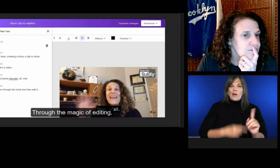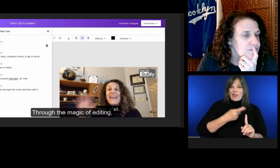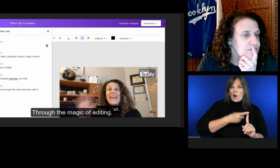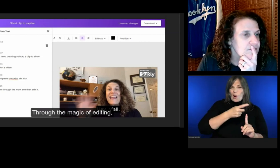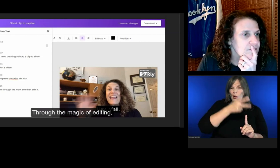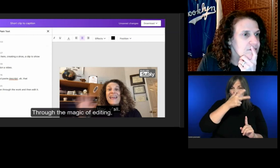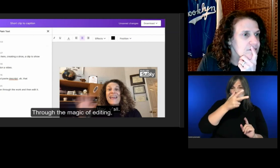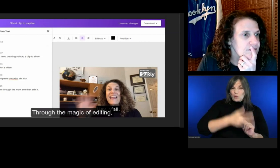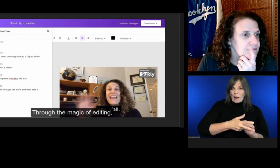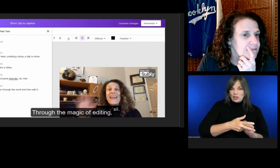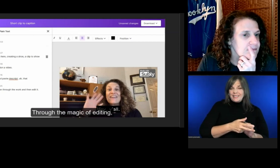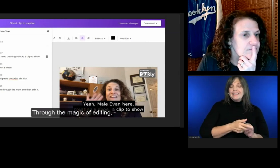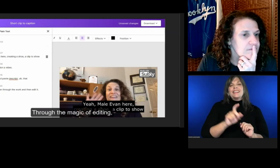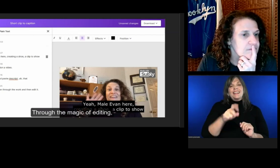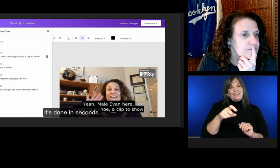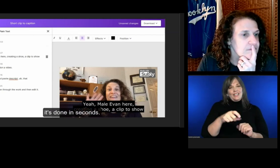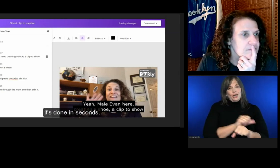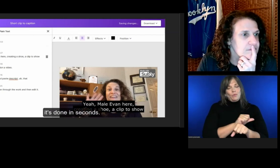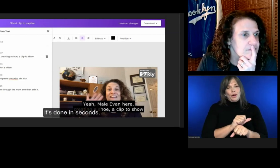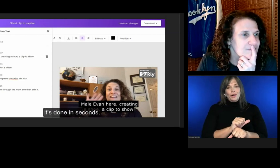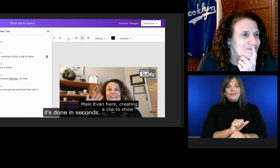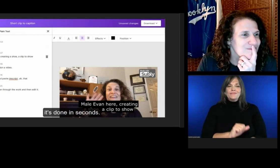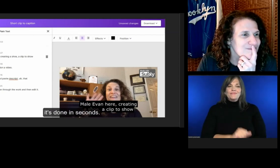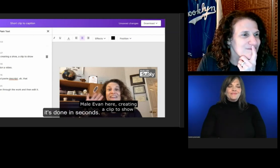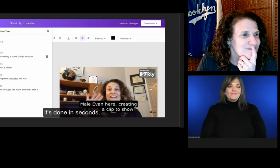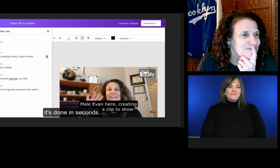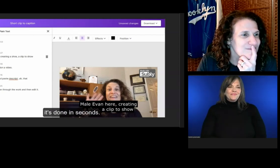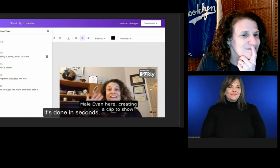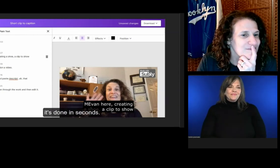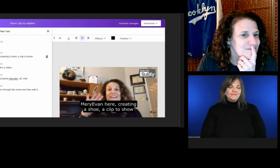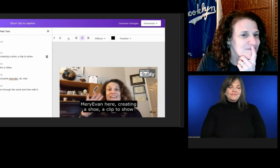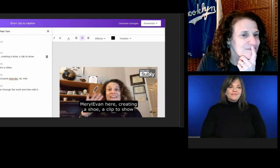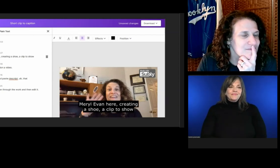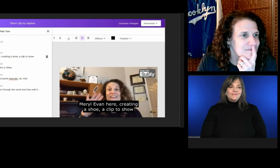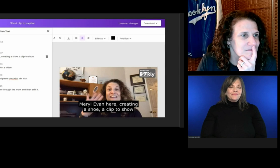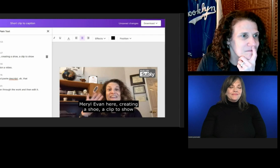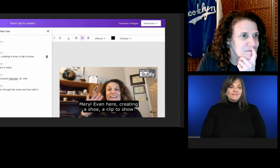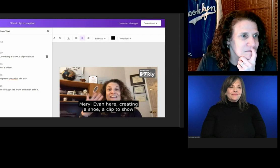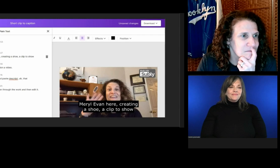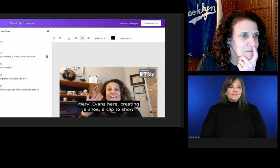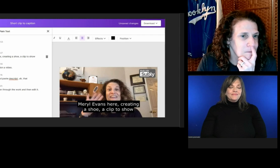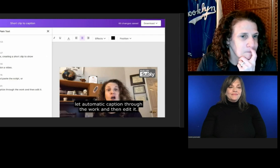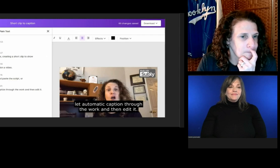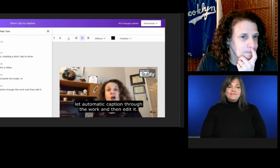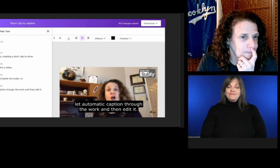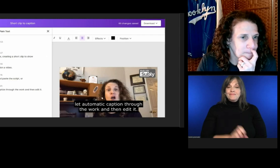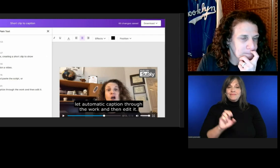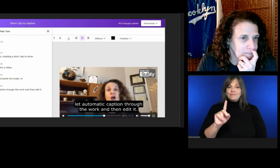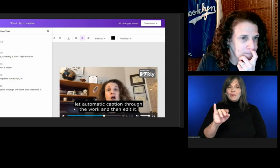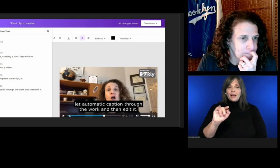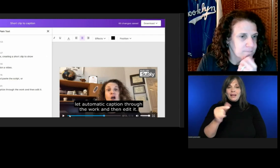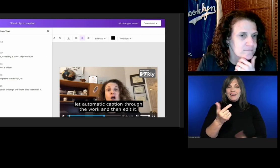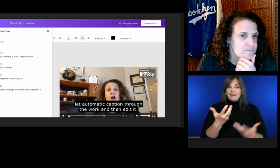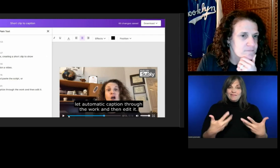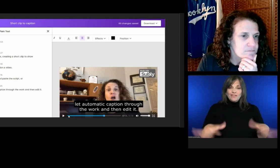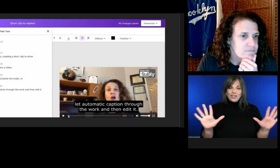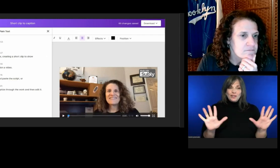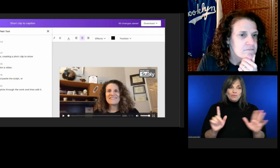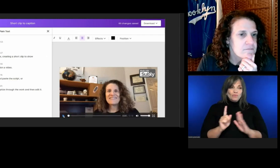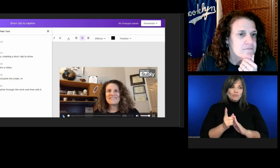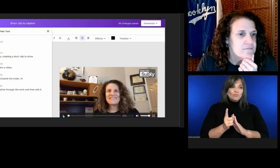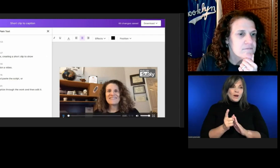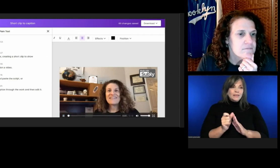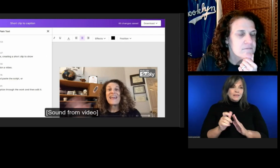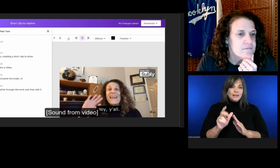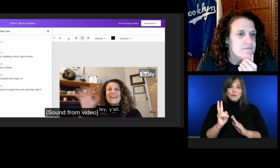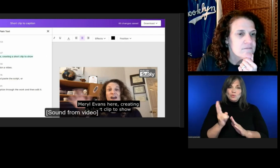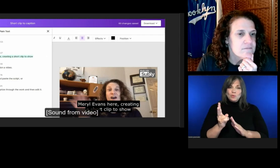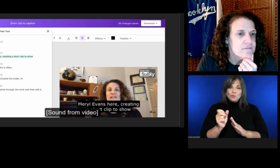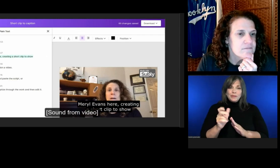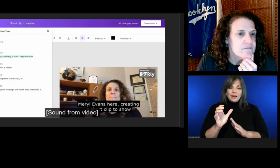Through the magic of editing, it's done in seconds.